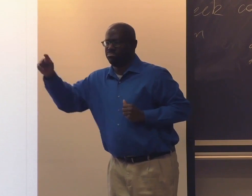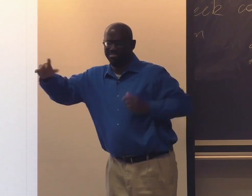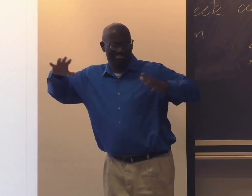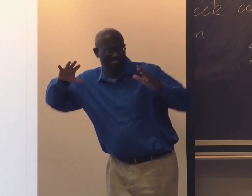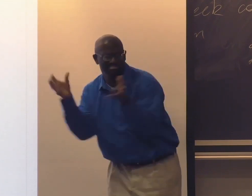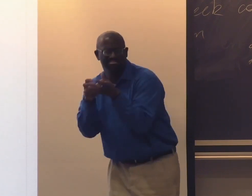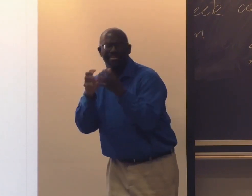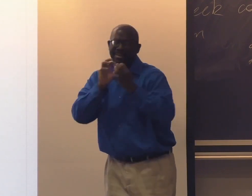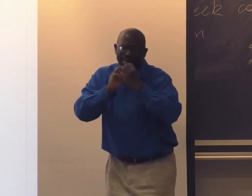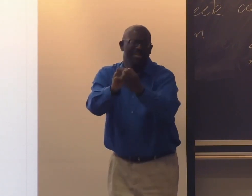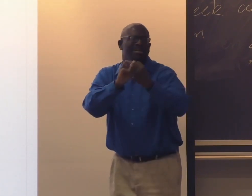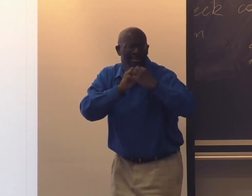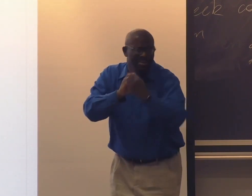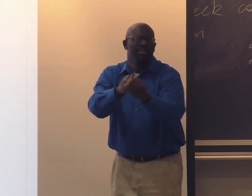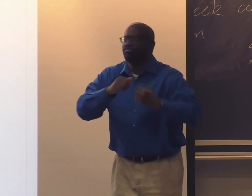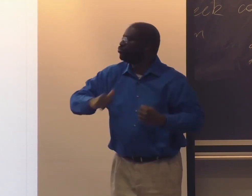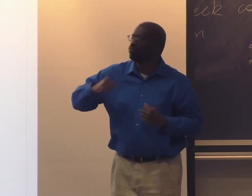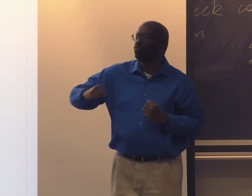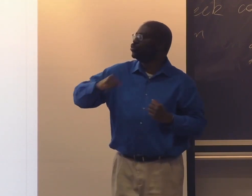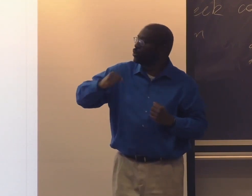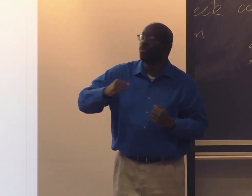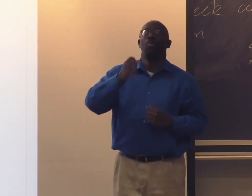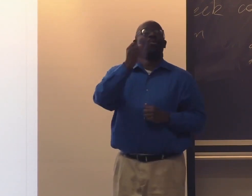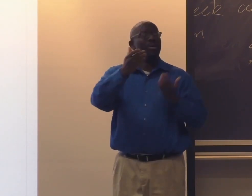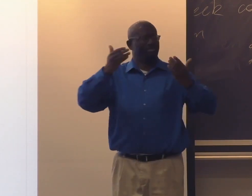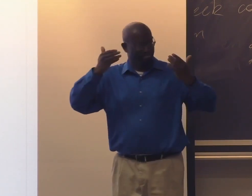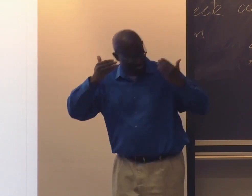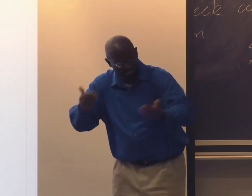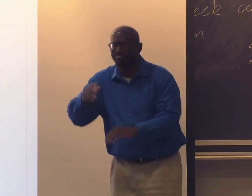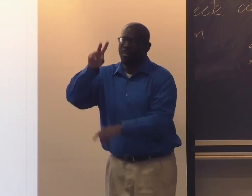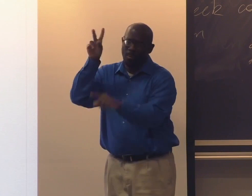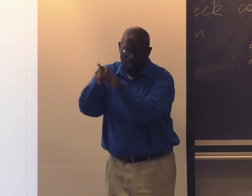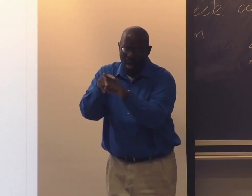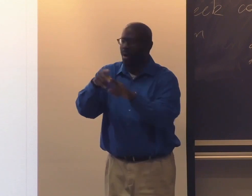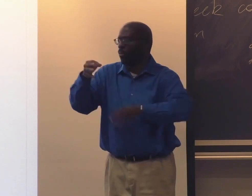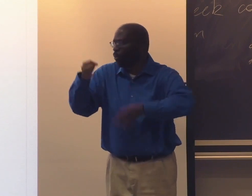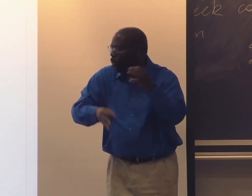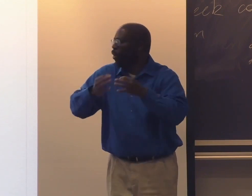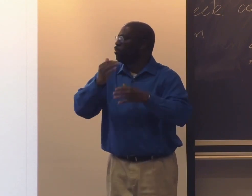So they talked with some other parents and negotiated and were very, very steadfast.